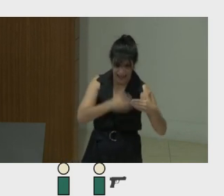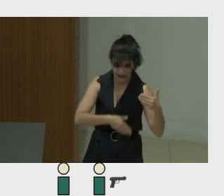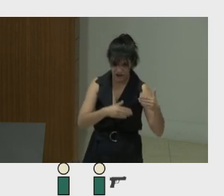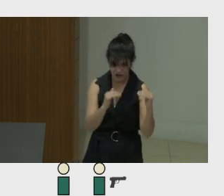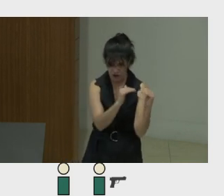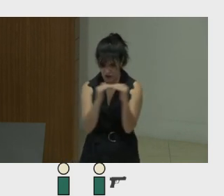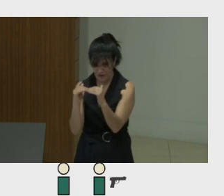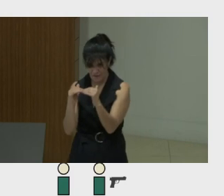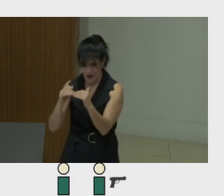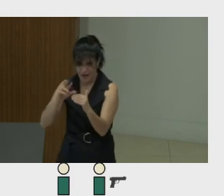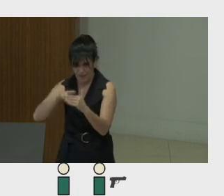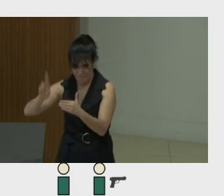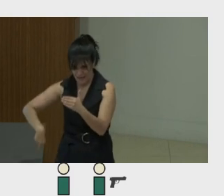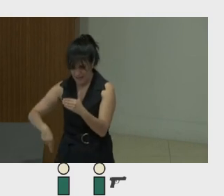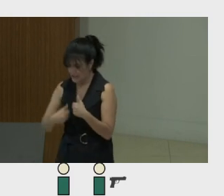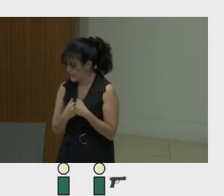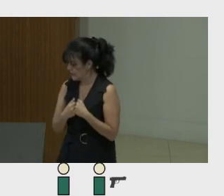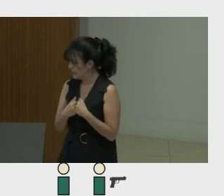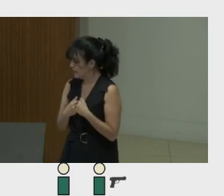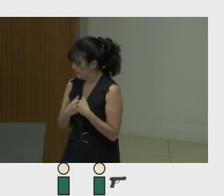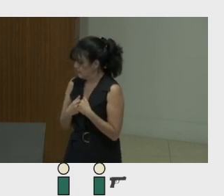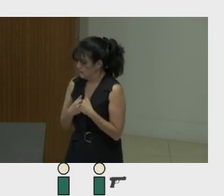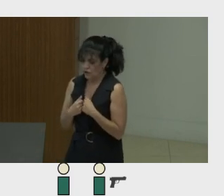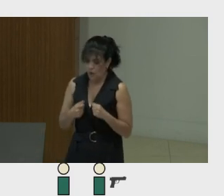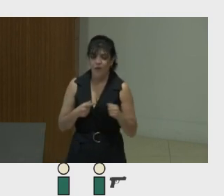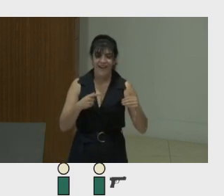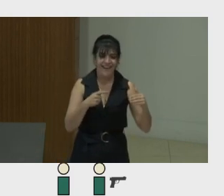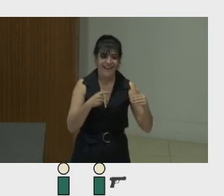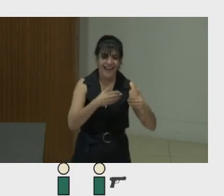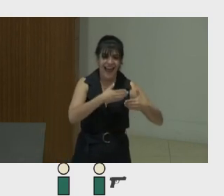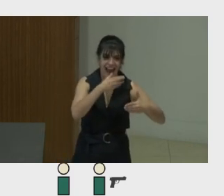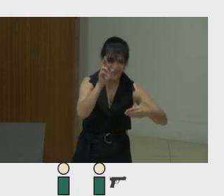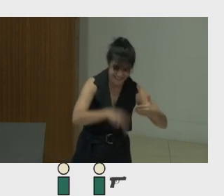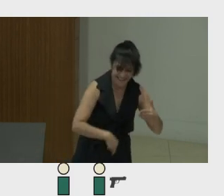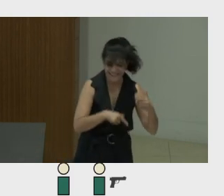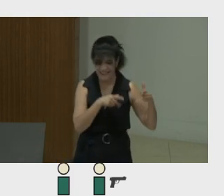But if the mission to, for example, meet the needs of children with disabilities is glorified,